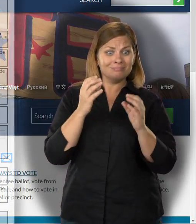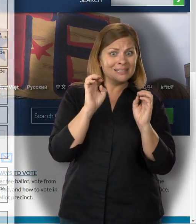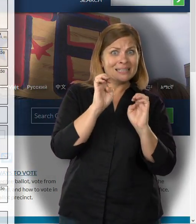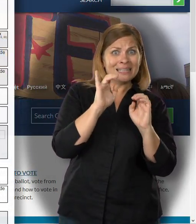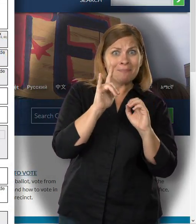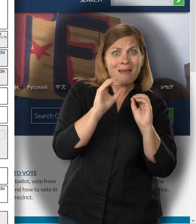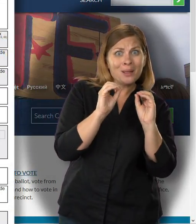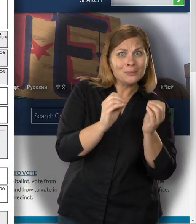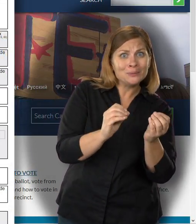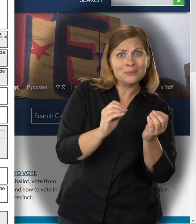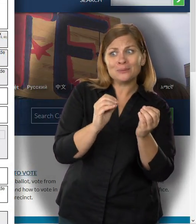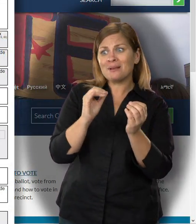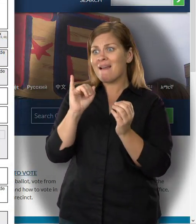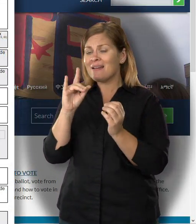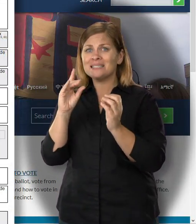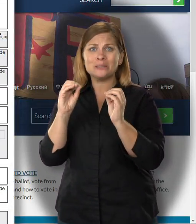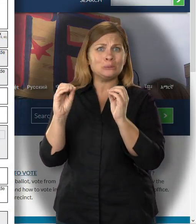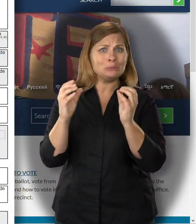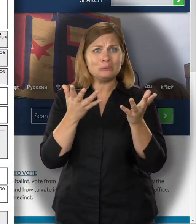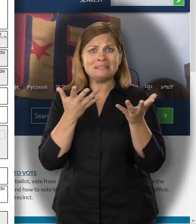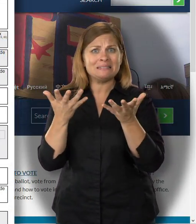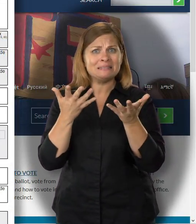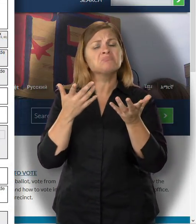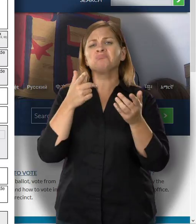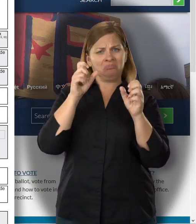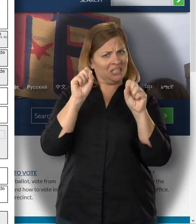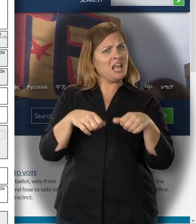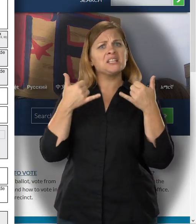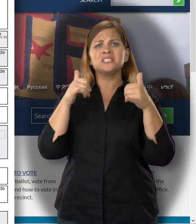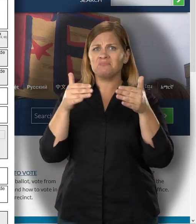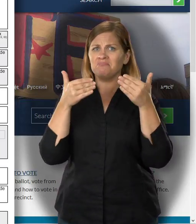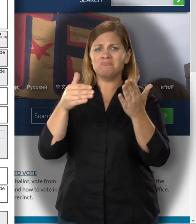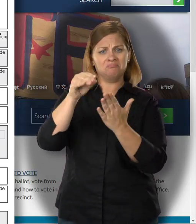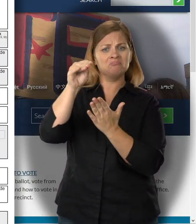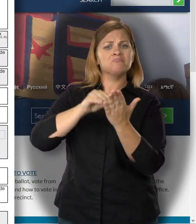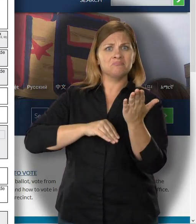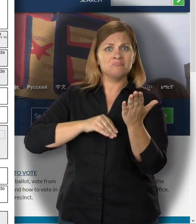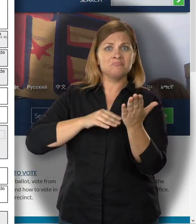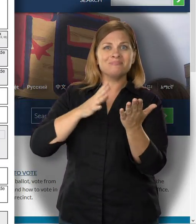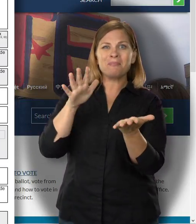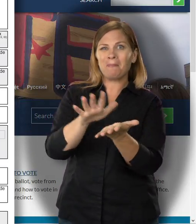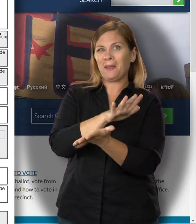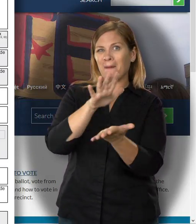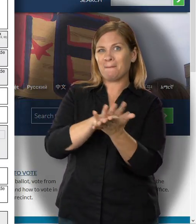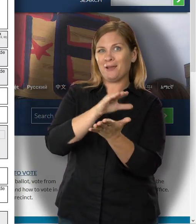If you don't have an email or one of these ID numbers, you can still apply to have a ballot mailed to you,